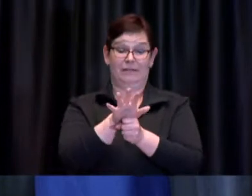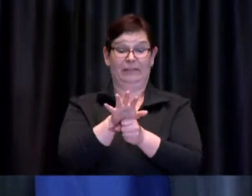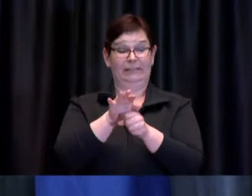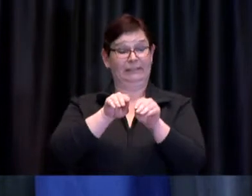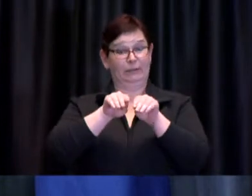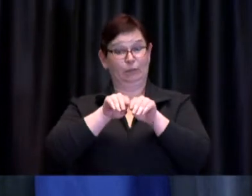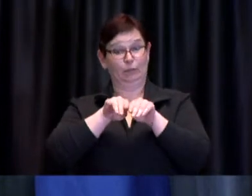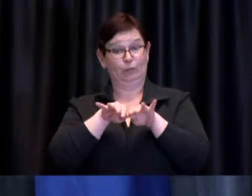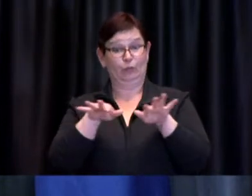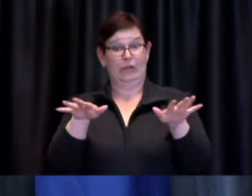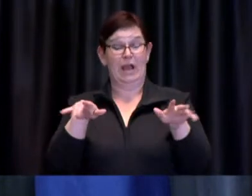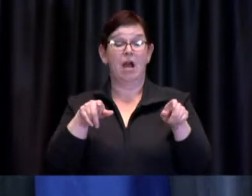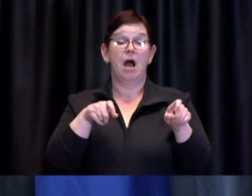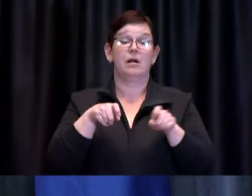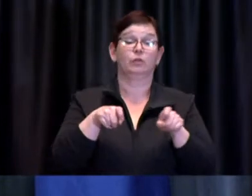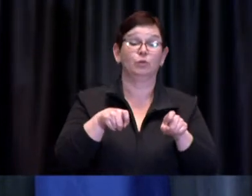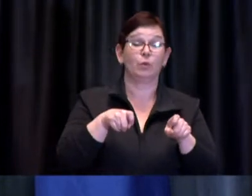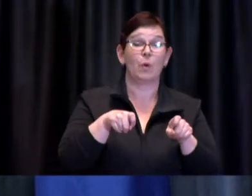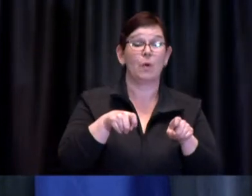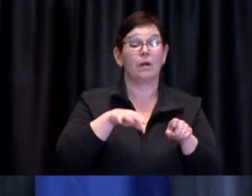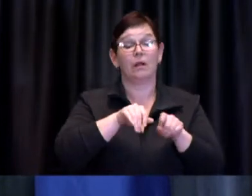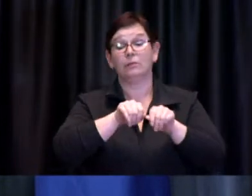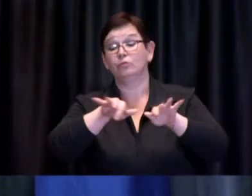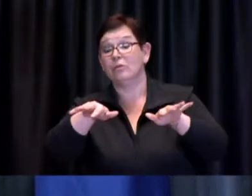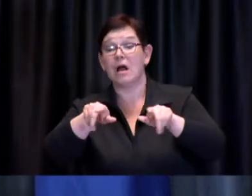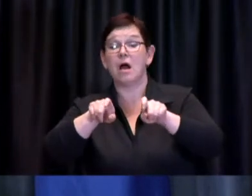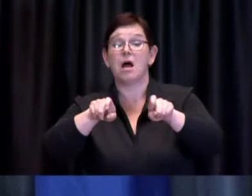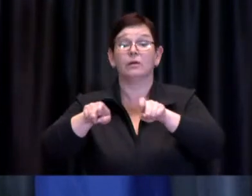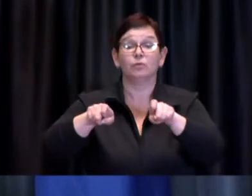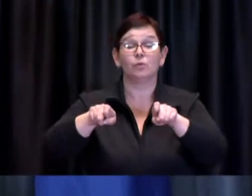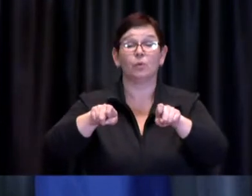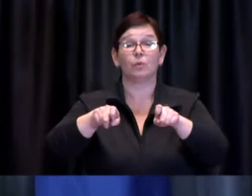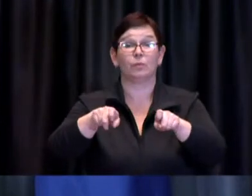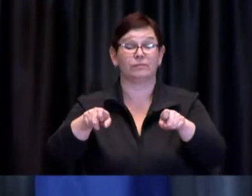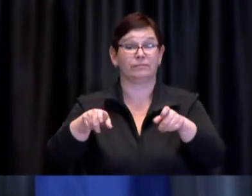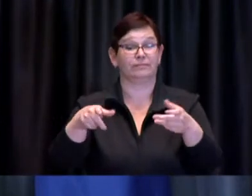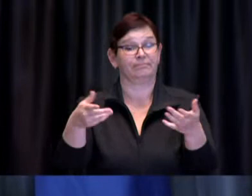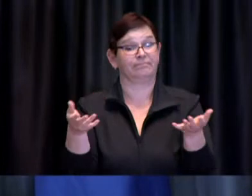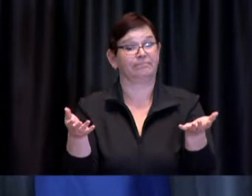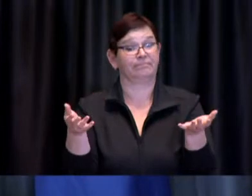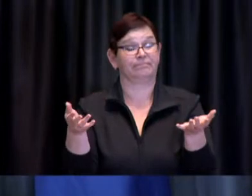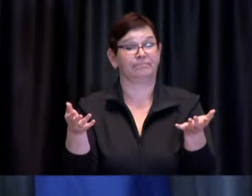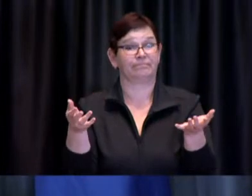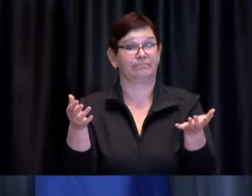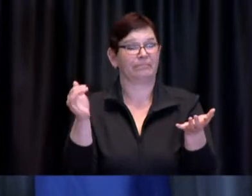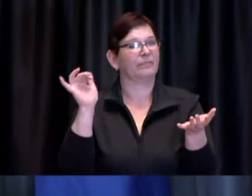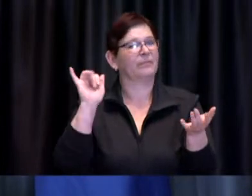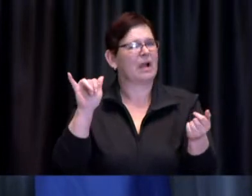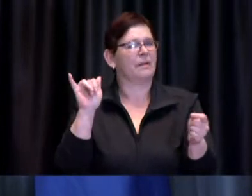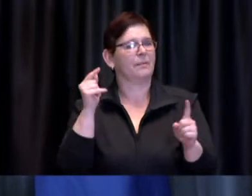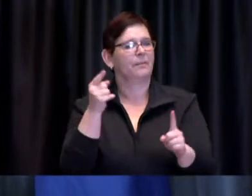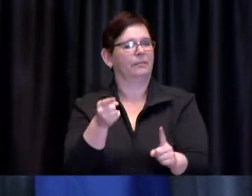rests in all of our hands uh you know that's what it comes down to as I mentioned in my remarks the